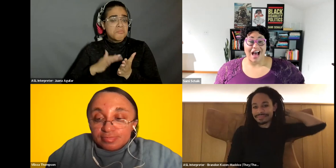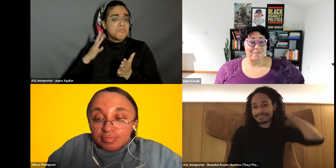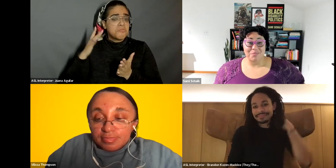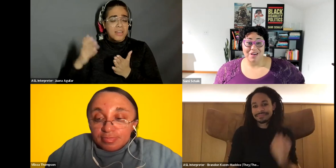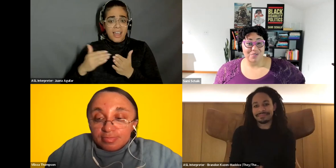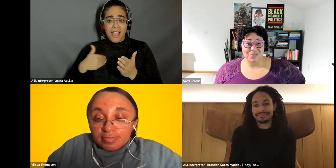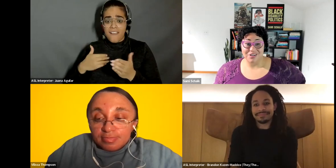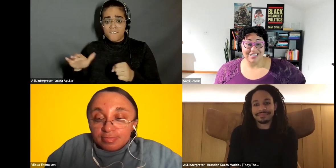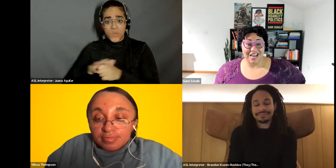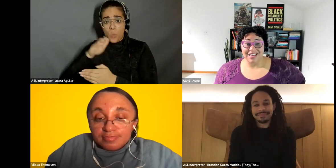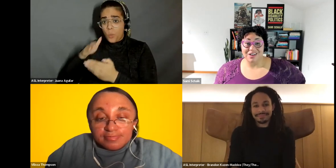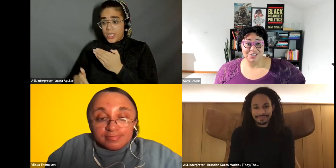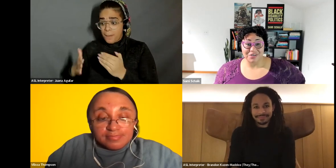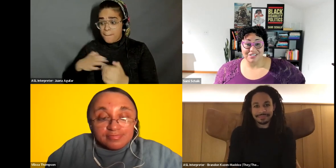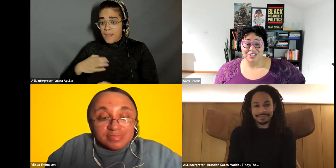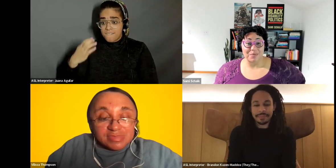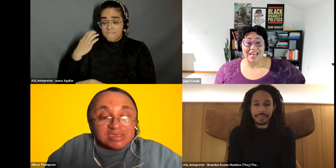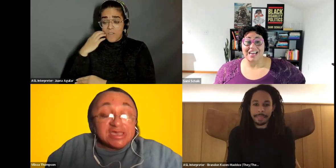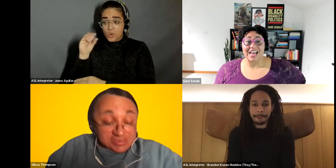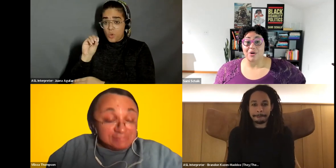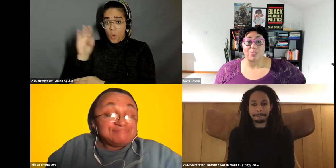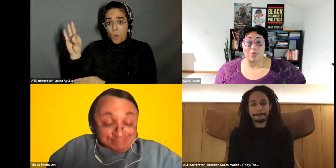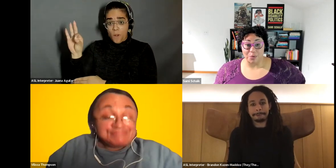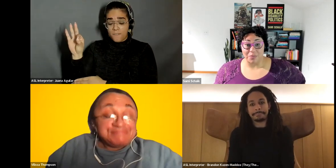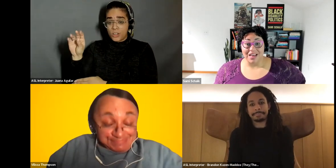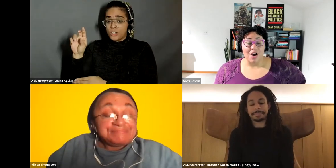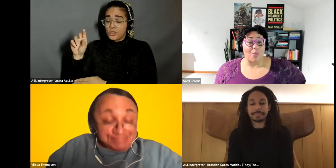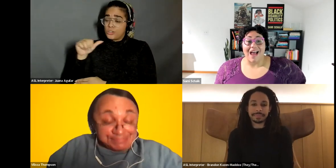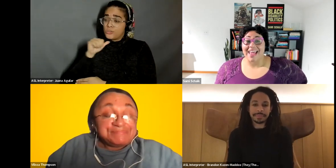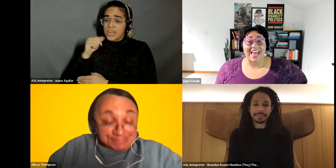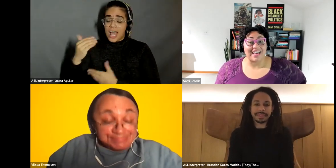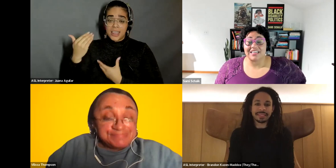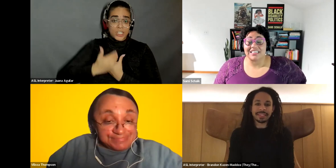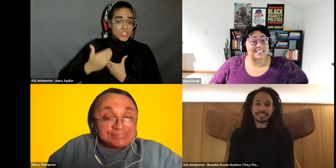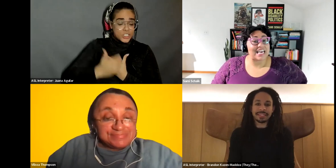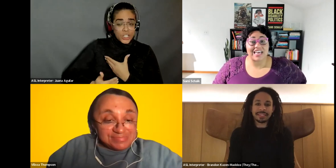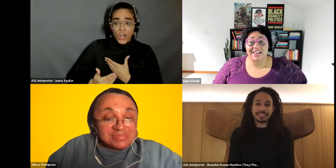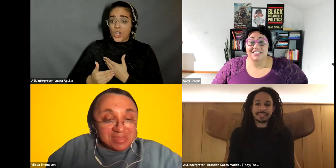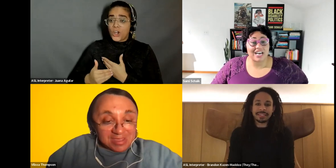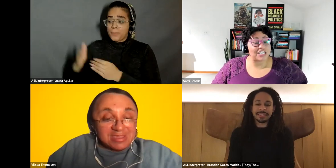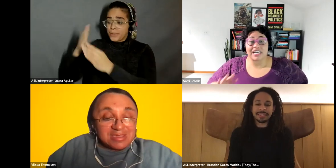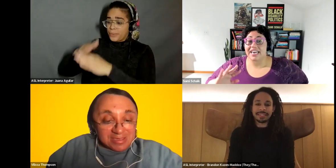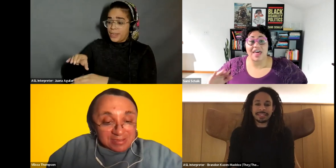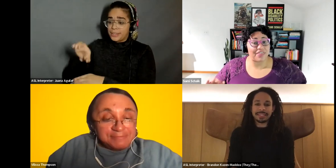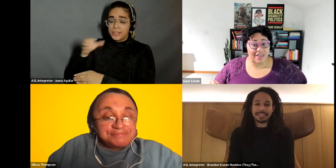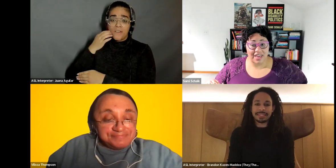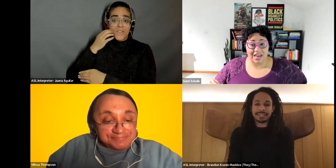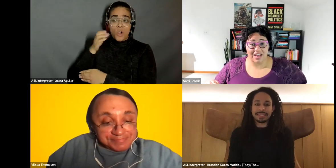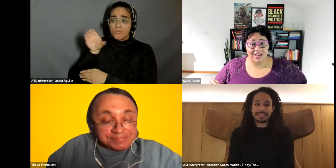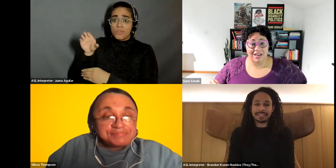Sami Schalk: I put my phone on, silent on. Do not disturb in another room where I can't see it. Touch it. Nothing.